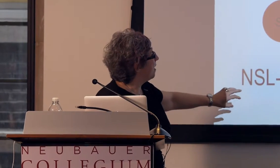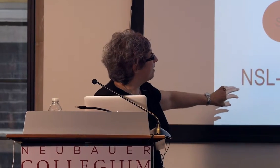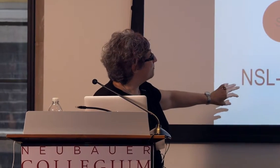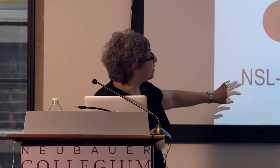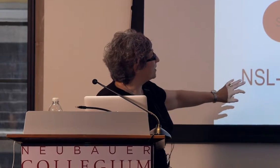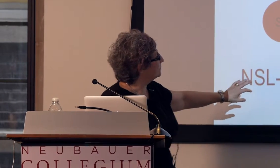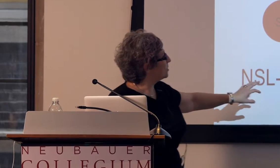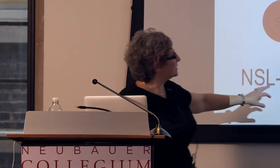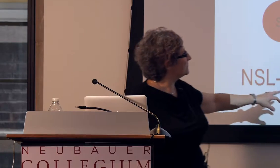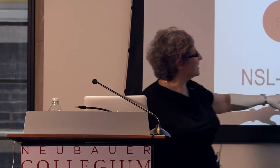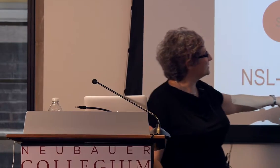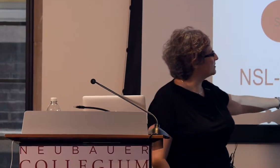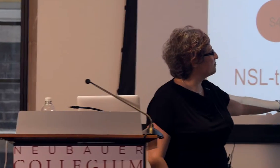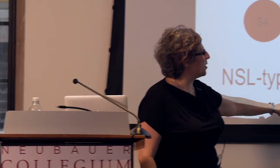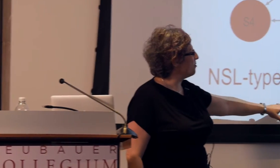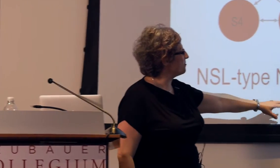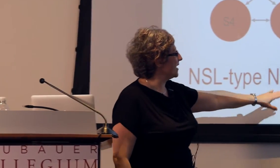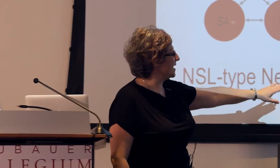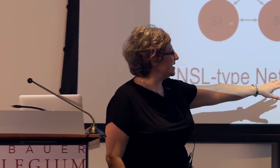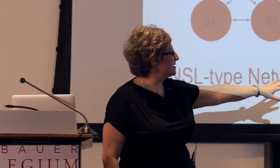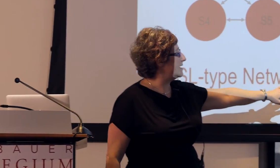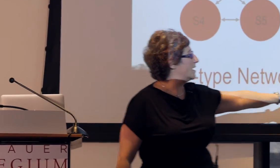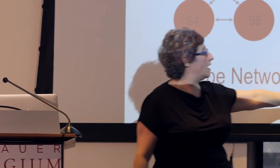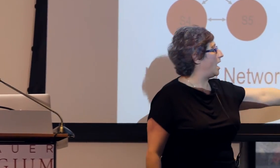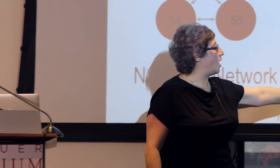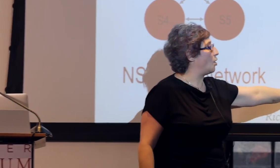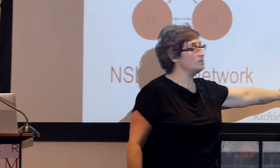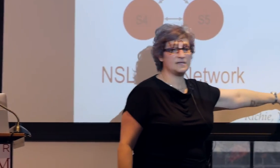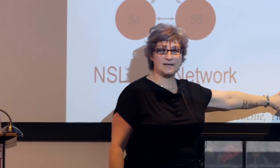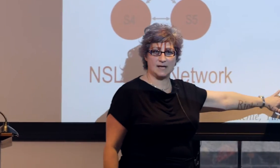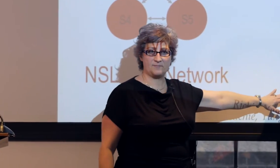But we looked at this both in a homesign type network